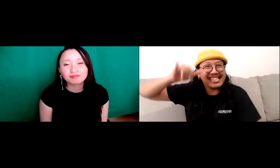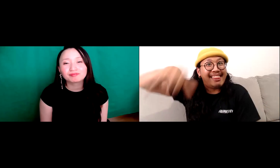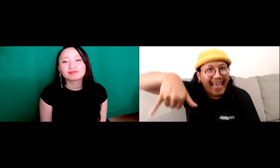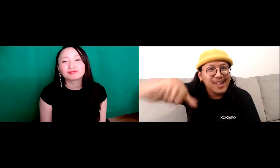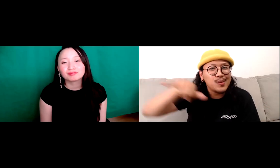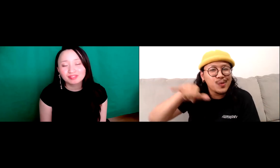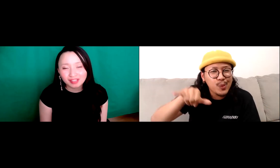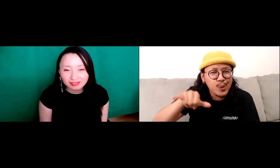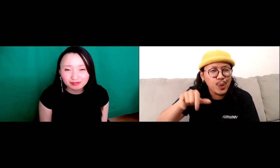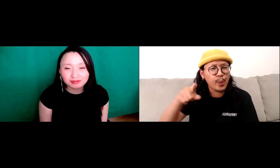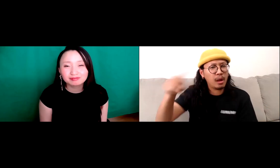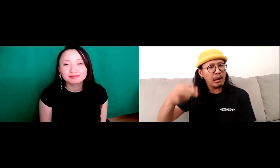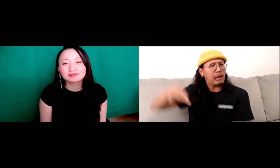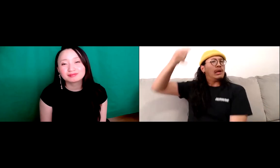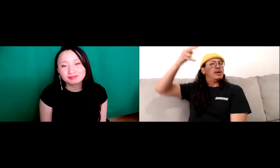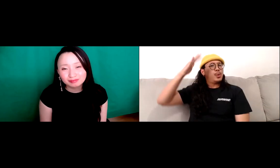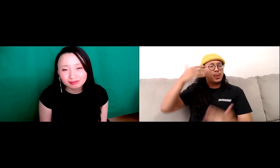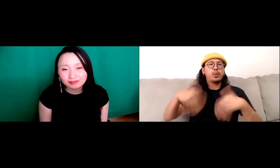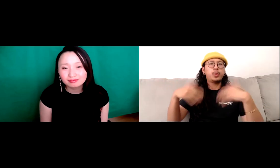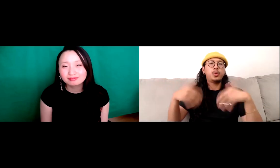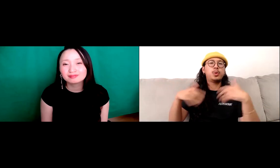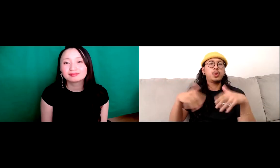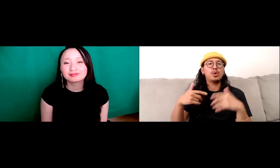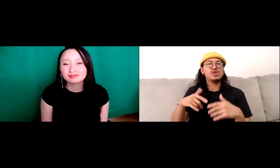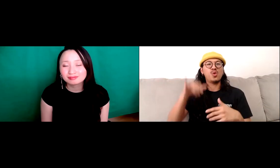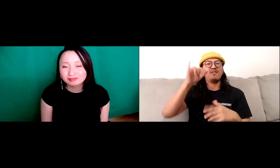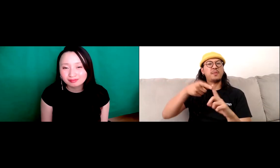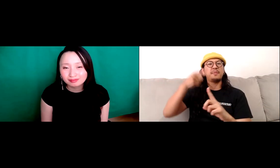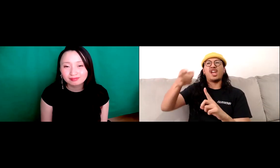that information, how to process that you know with, you know, put myself